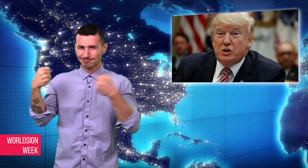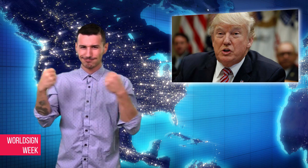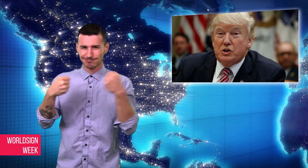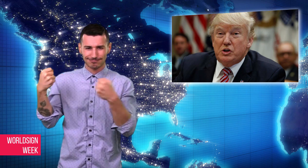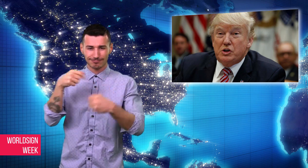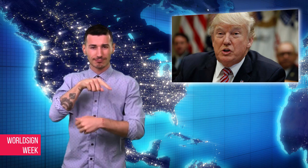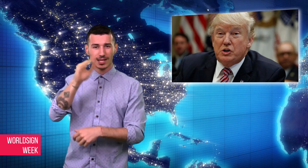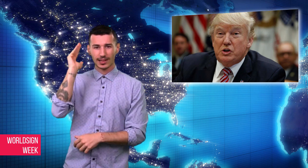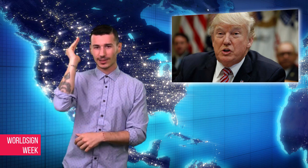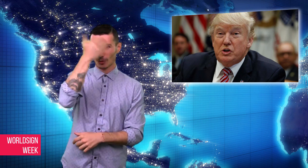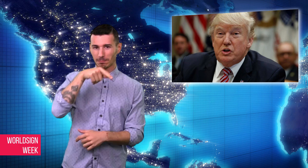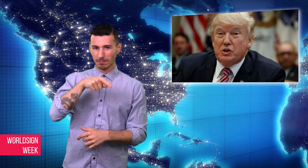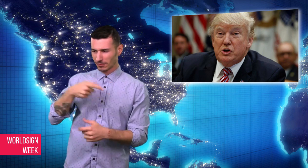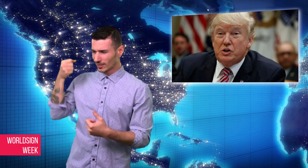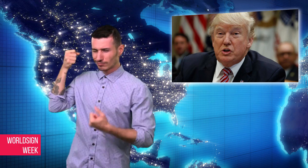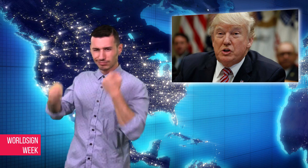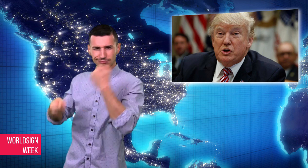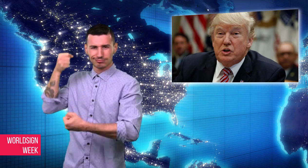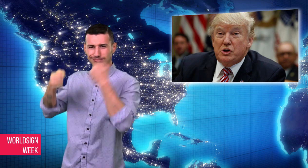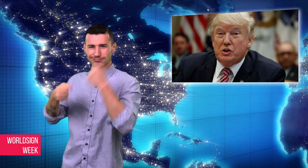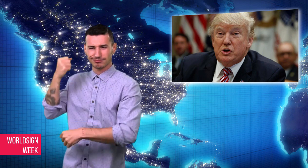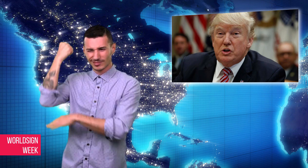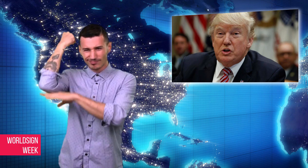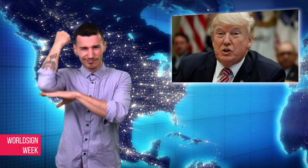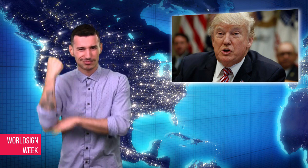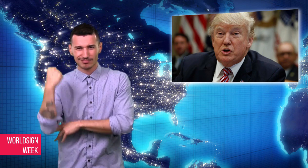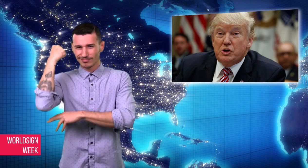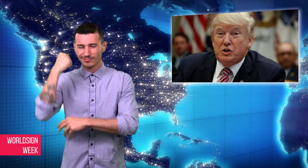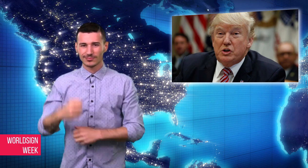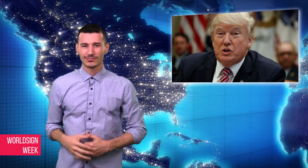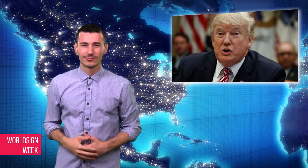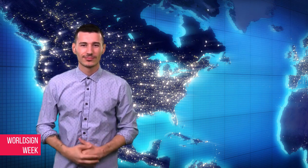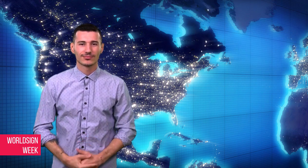punches and elbows.